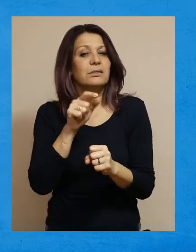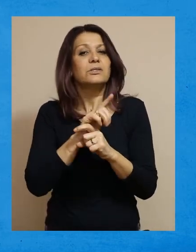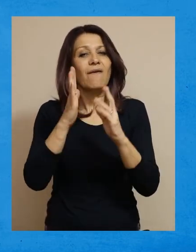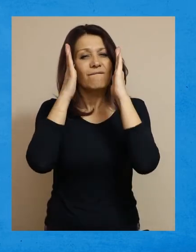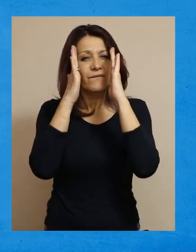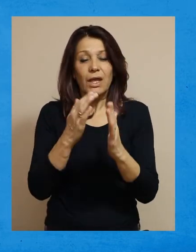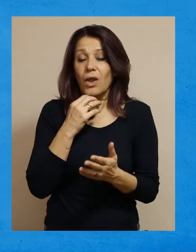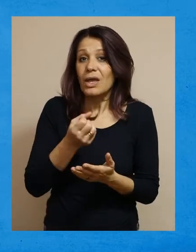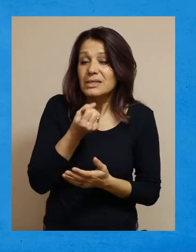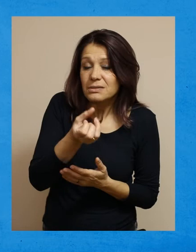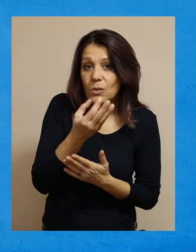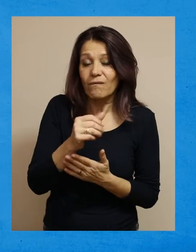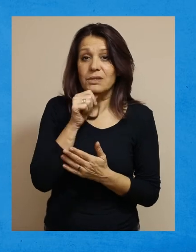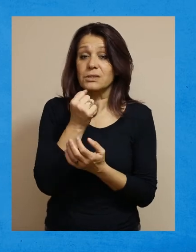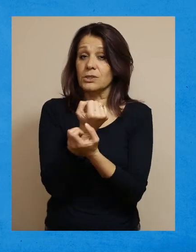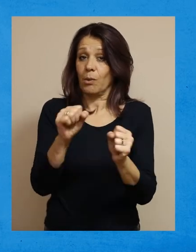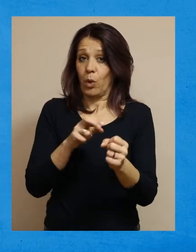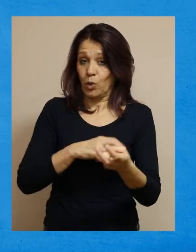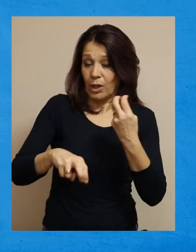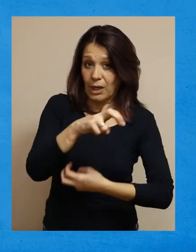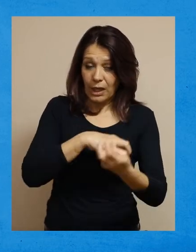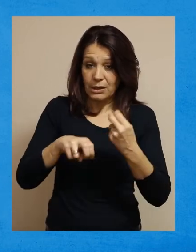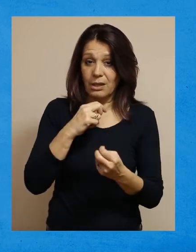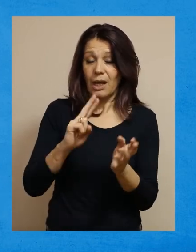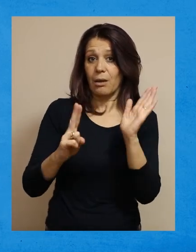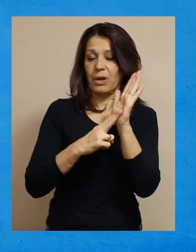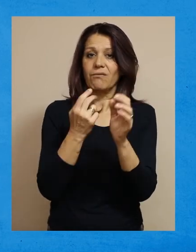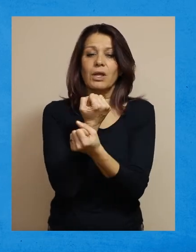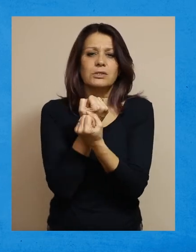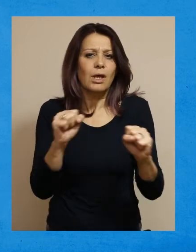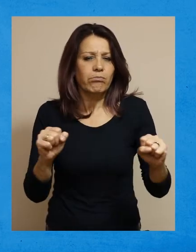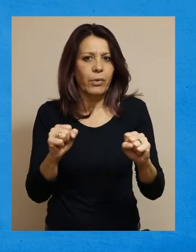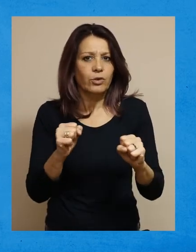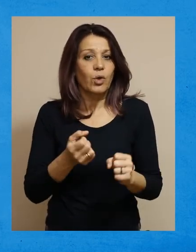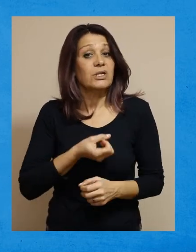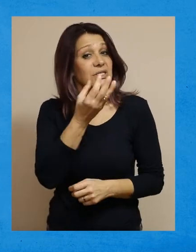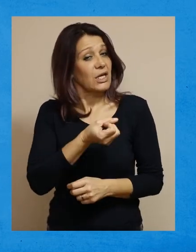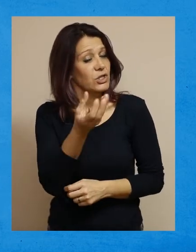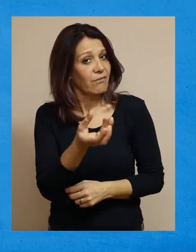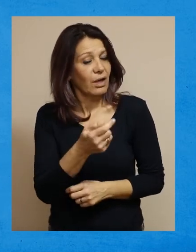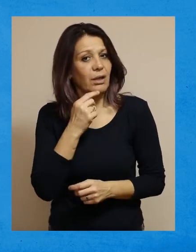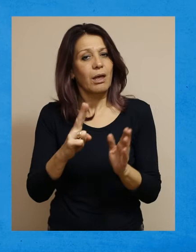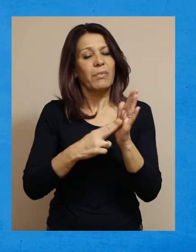Right to work; Right to freedom of religion; Right to freedom of movement; Right to freedom of expression;